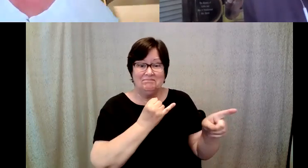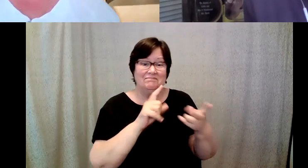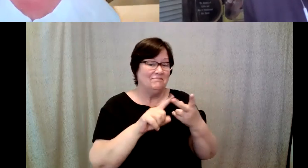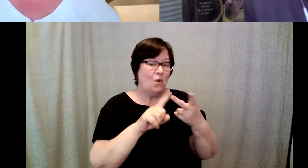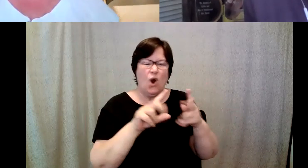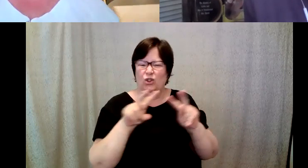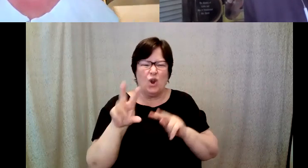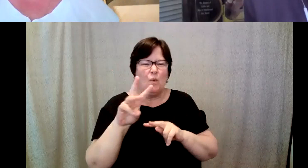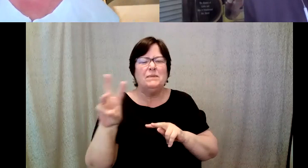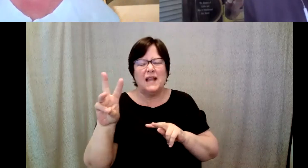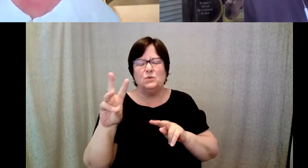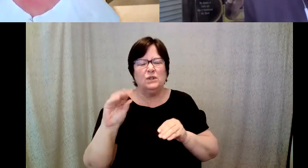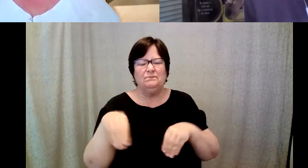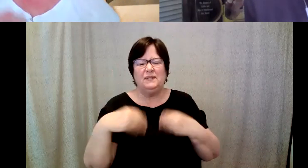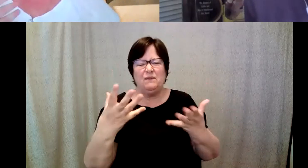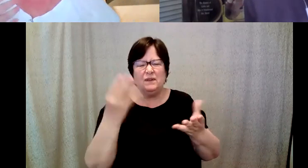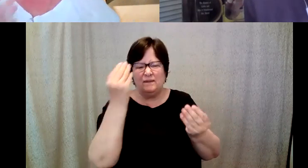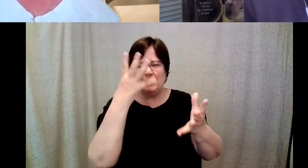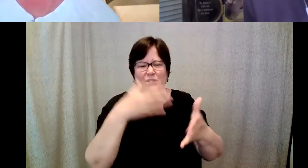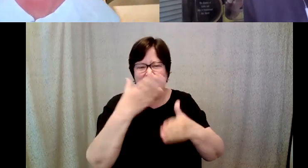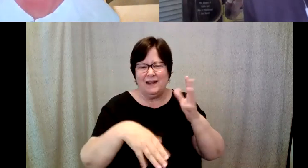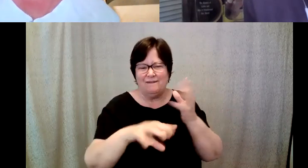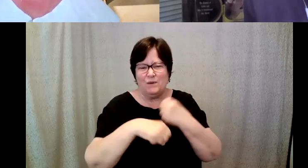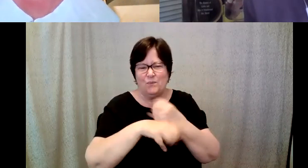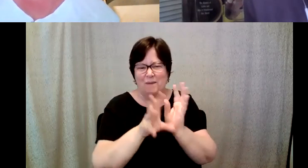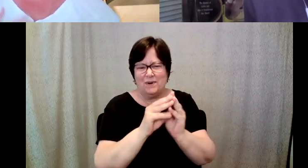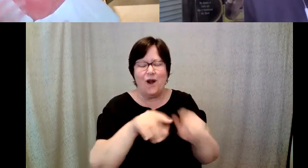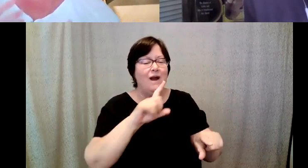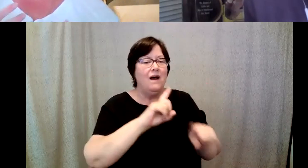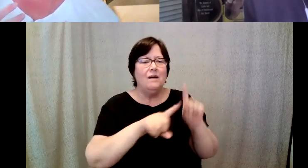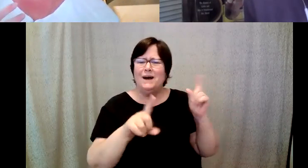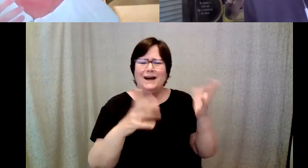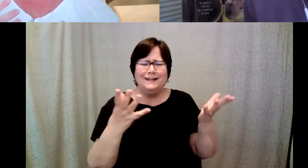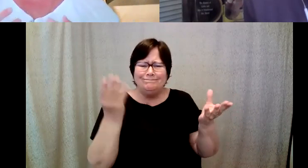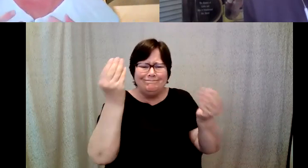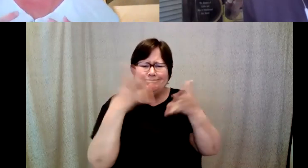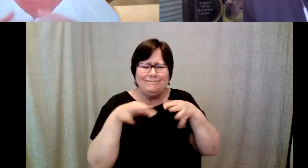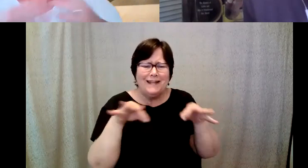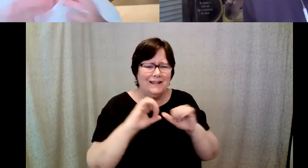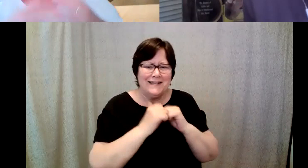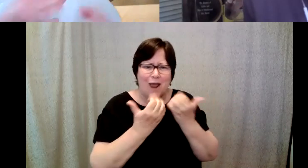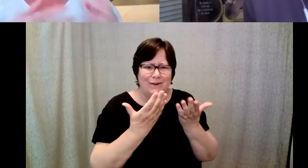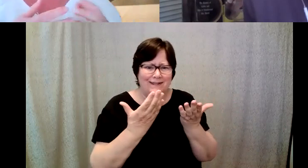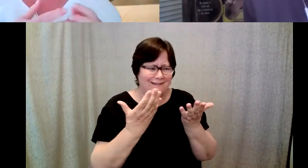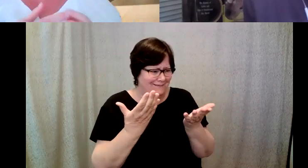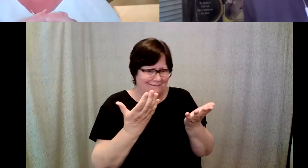we'll give you that at the end. Kelly Redder: But i'd like you to share how the book came to be, and I mean here you are